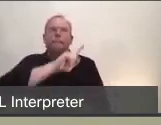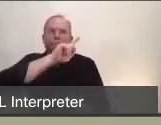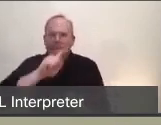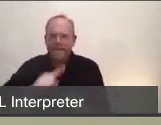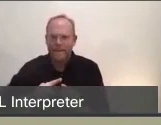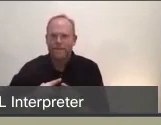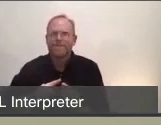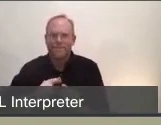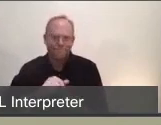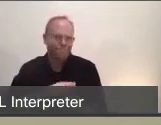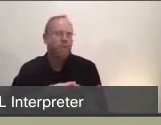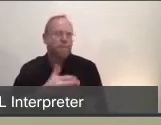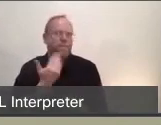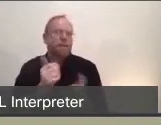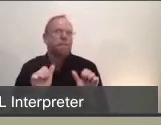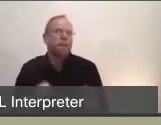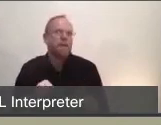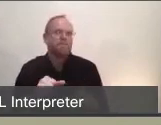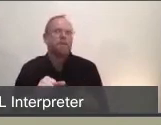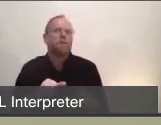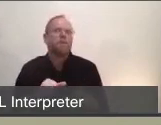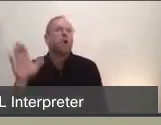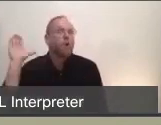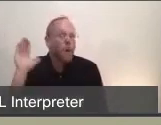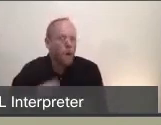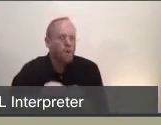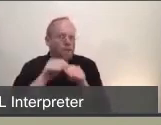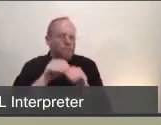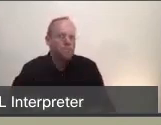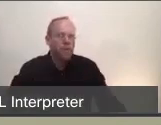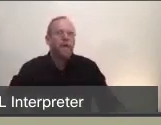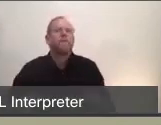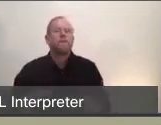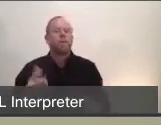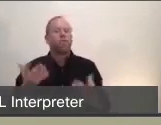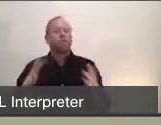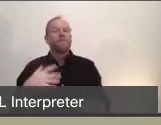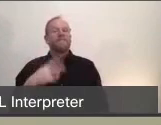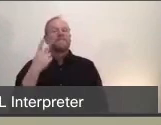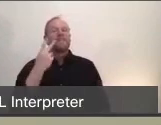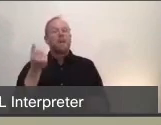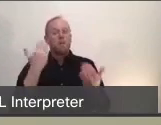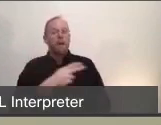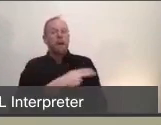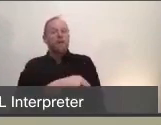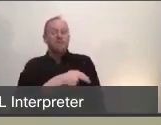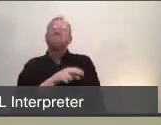in their communities. That being said, despite our best efforts, we've already seen multiple facilities have outbreaks.